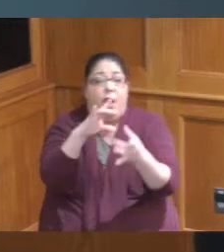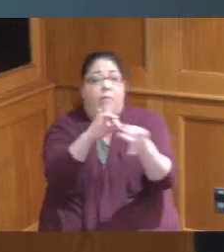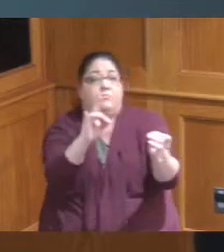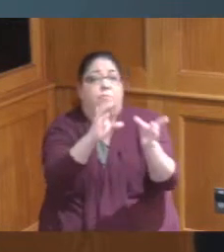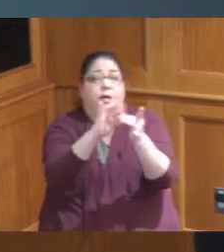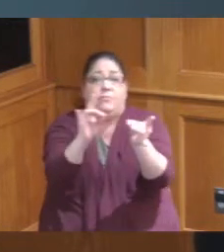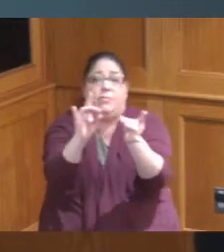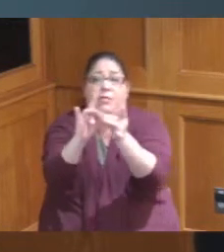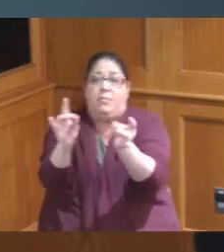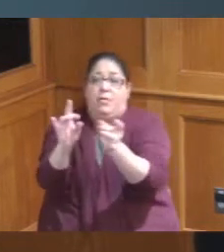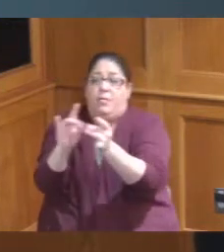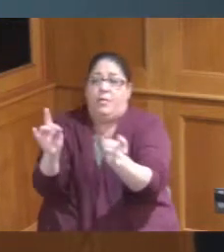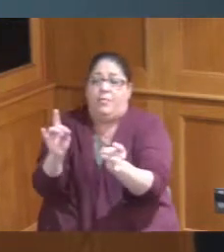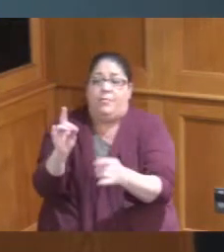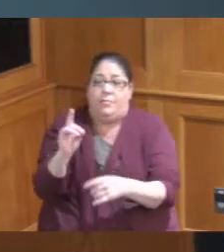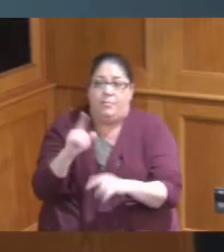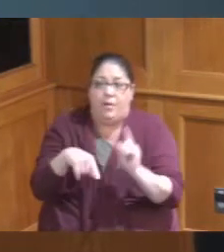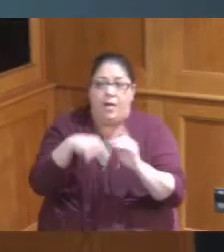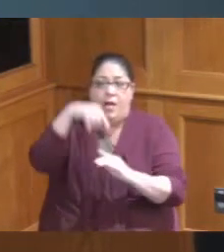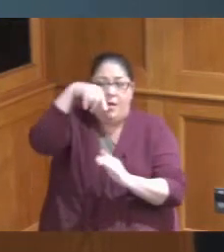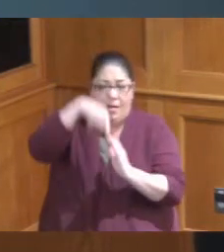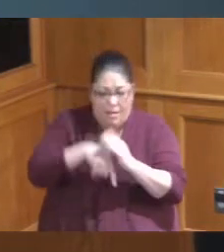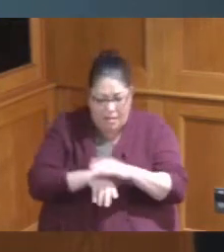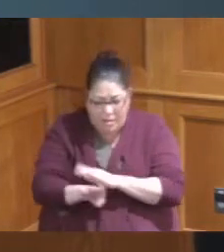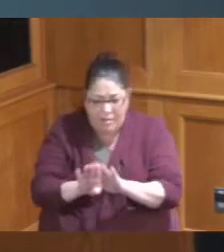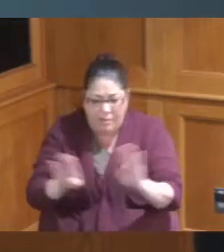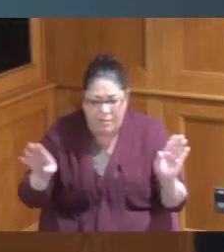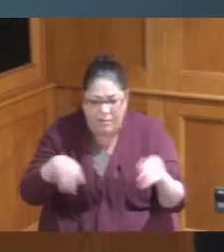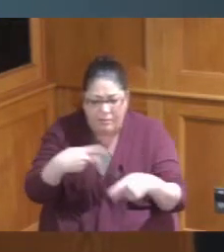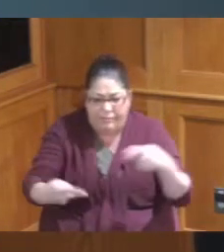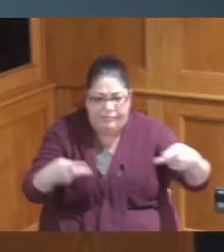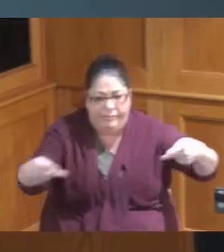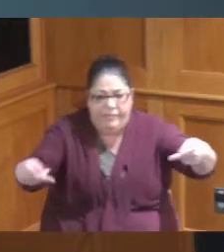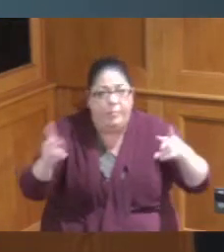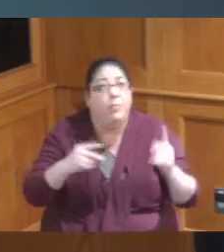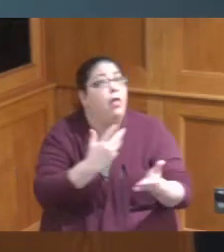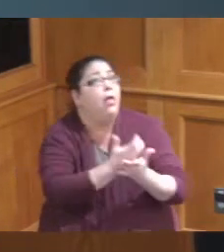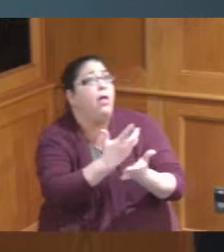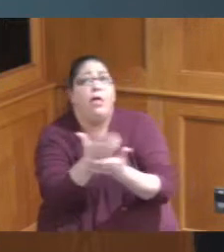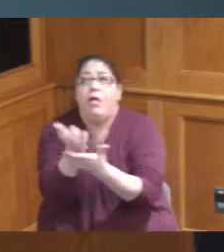we go down the elevator and laying around everywhere saying we need help and and then you